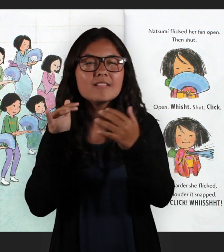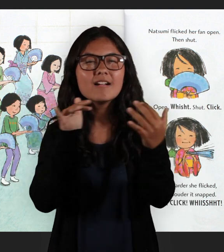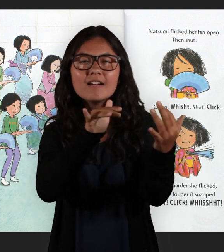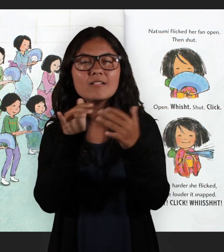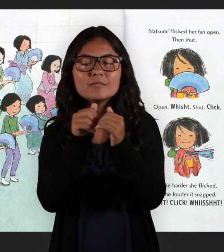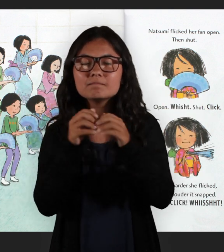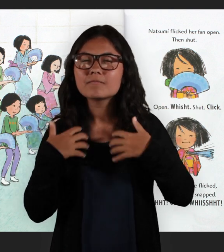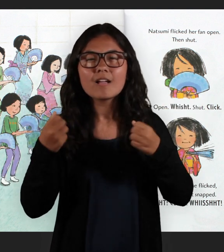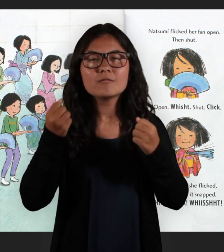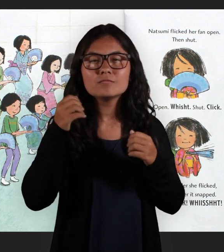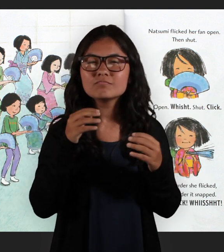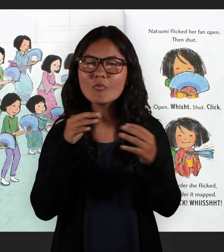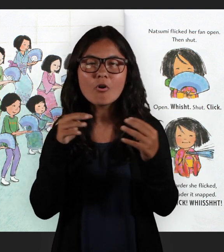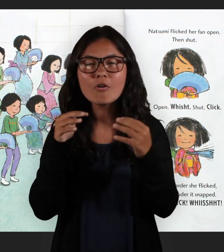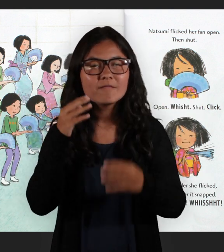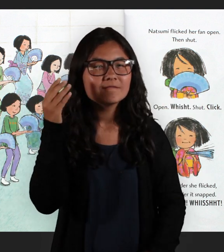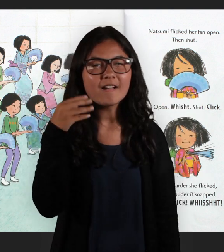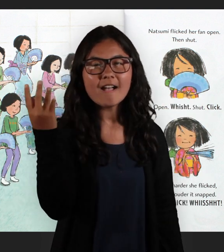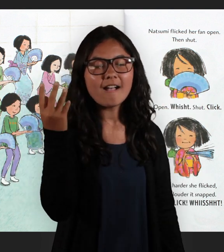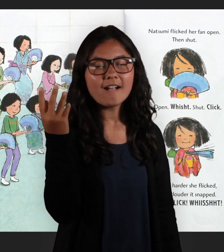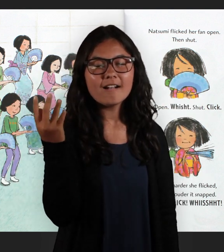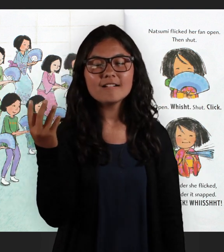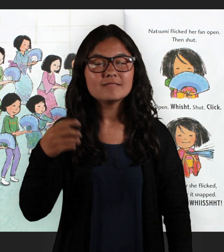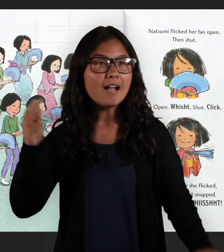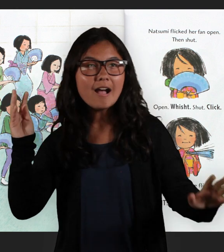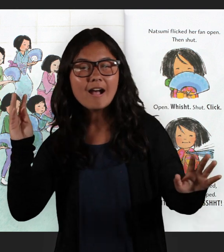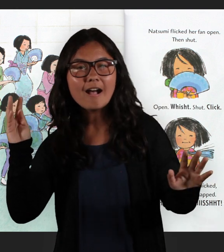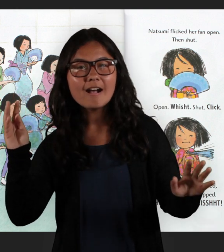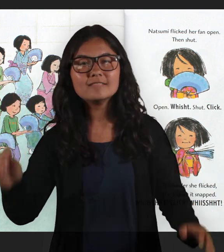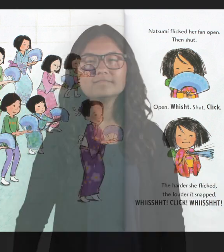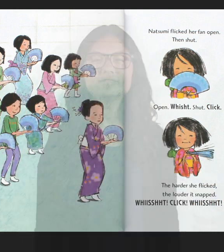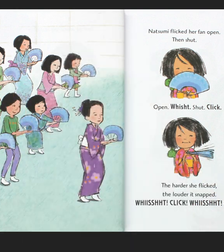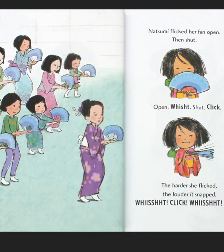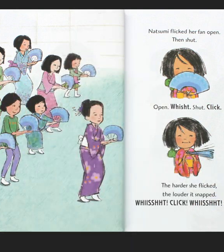leading troops to battle with her mighty war fan. Natsumi flung her arms wide. " YAAHH!"